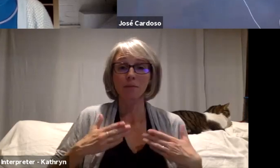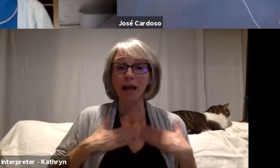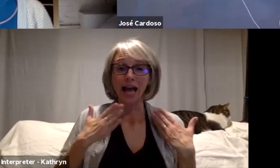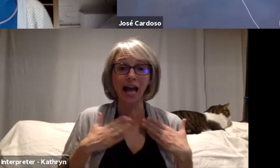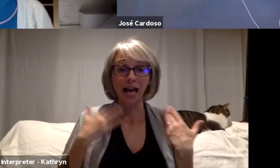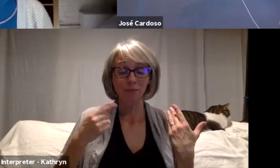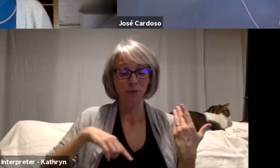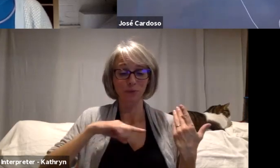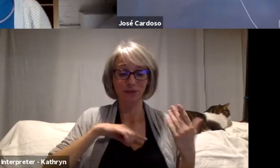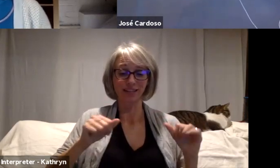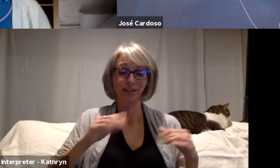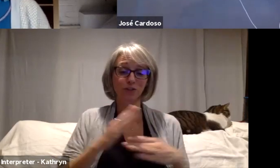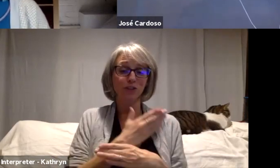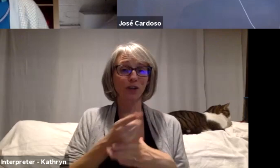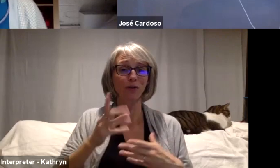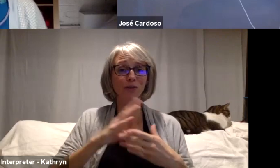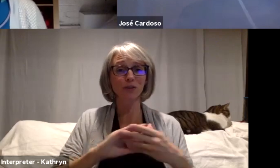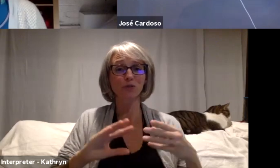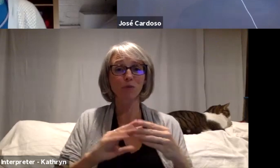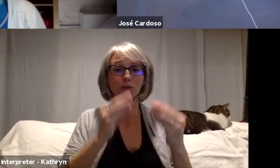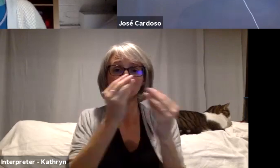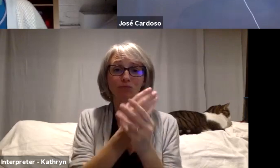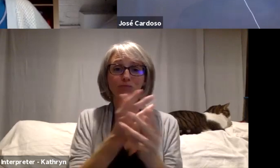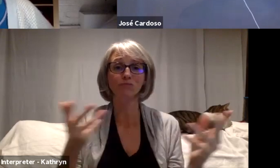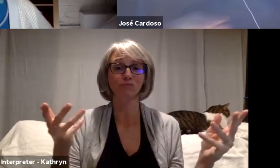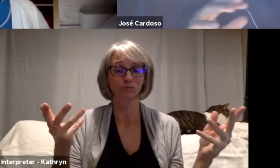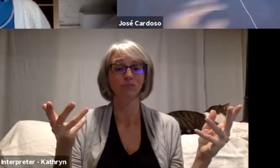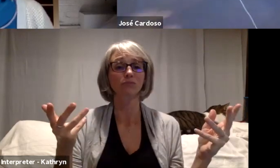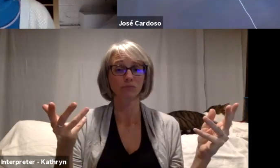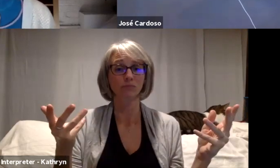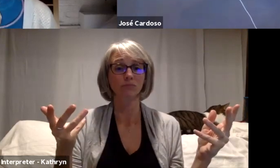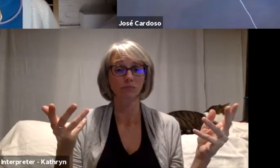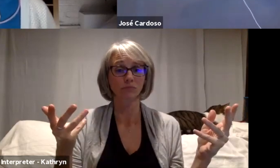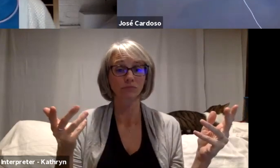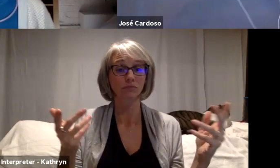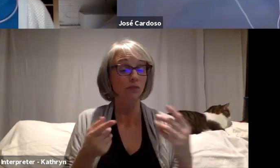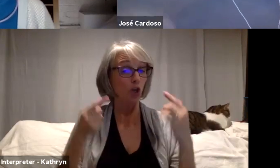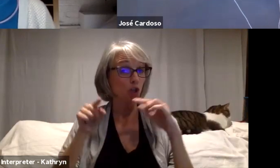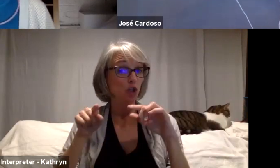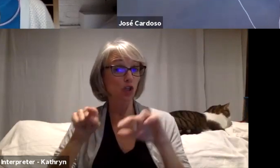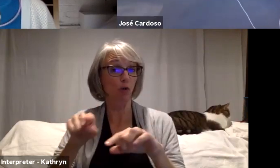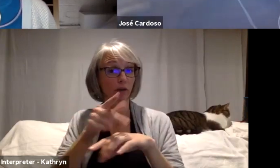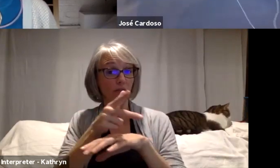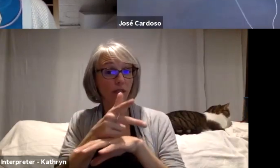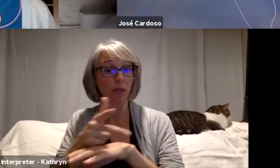people, and we shared with the community when we were in work in progress. We invite them and we made